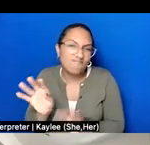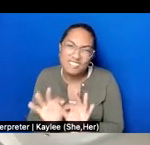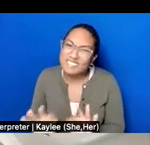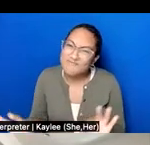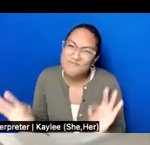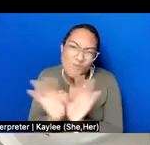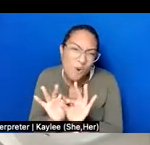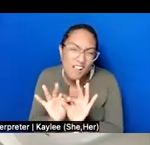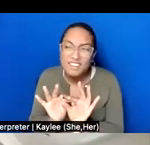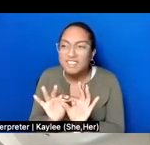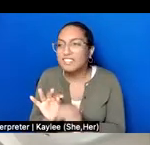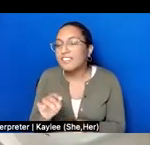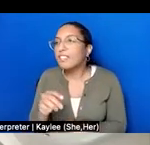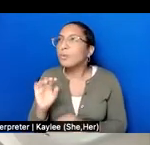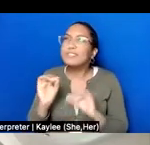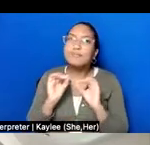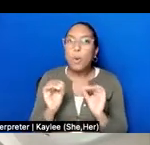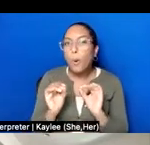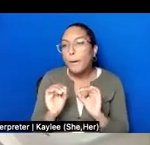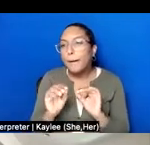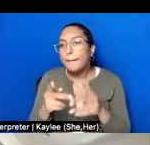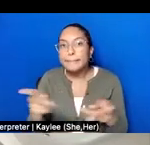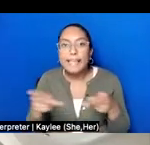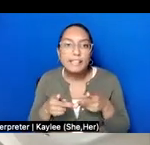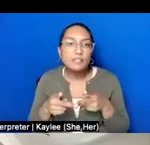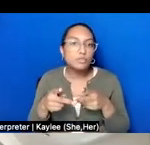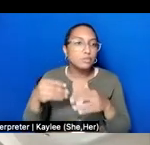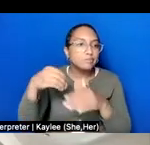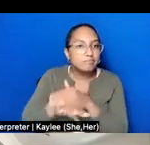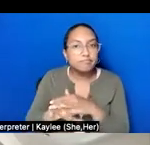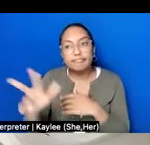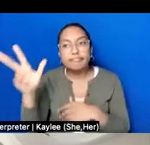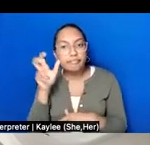like, a place you could go just listen to Muslims in Brooklyn, but you could listen to Muslims in